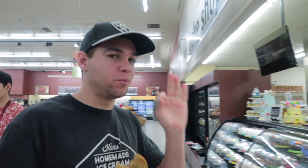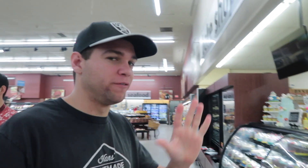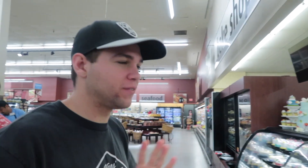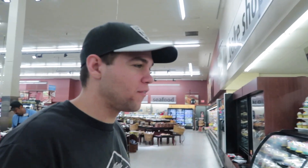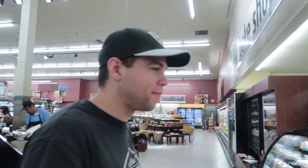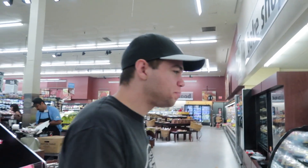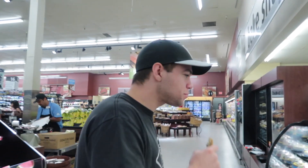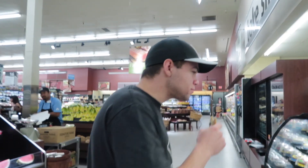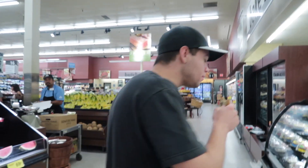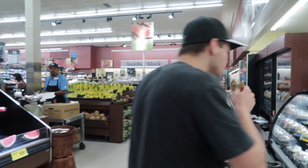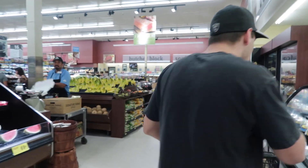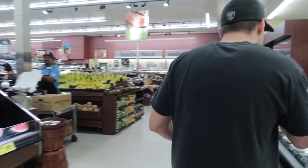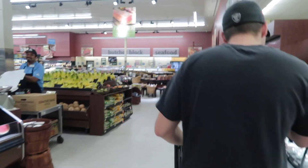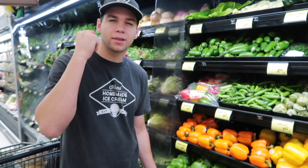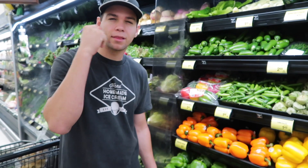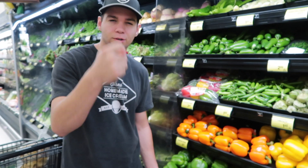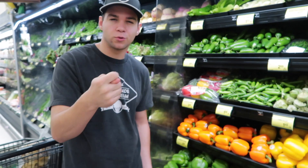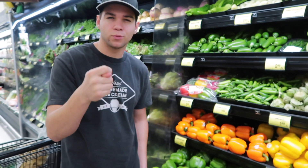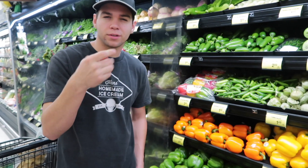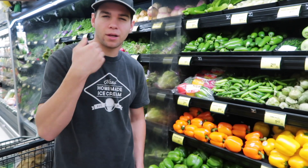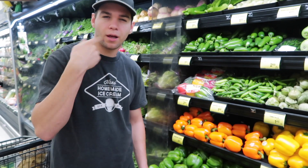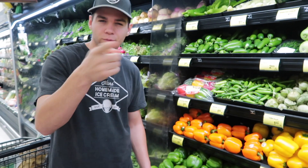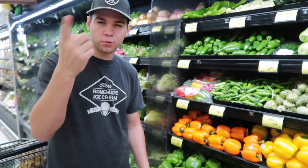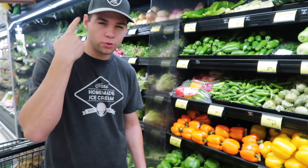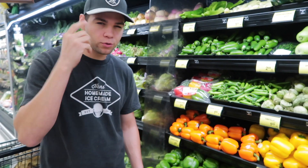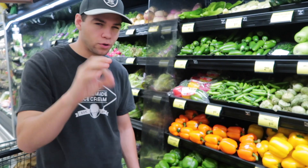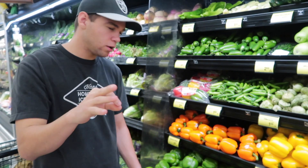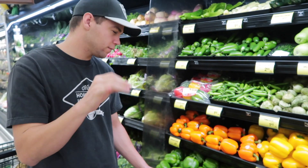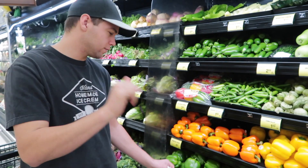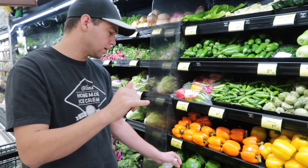I feel perfectly fine This theory. Have you heard of that